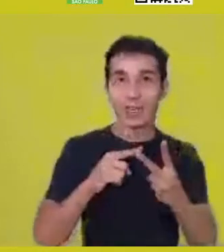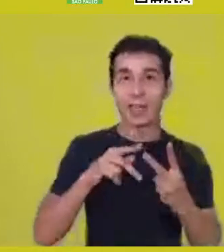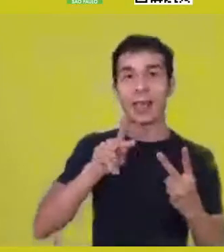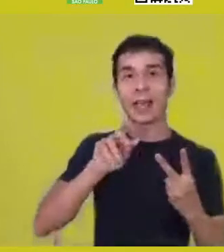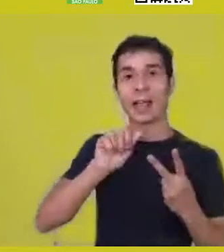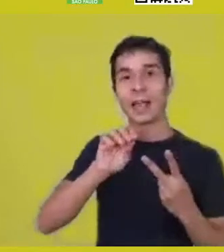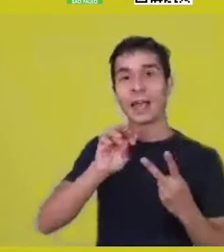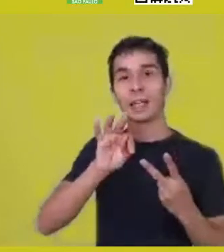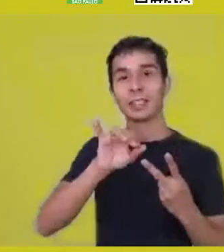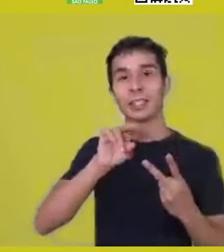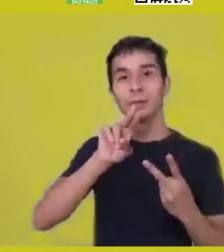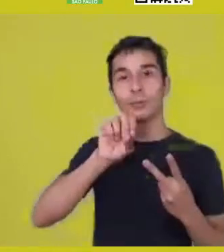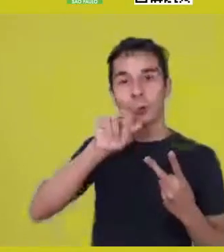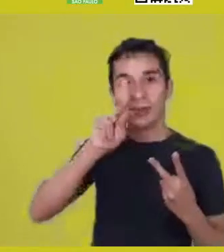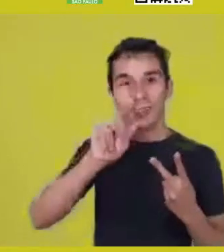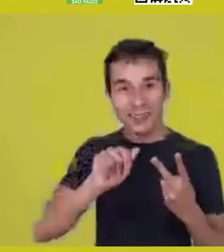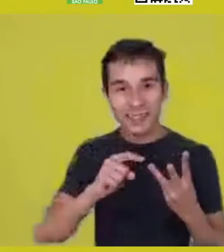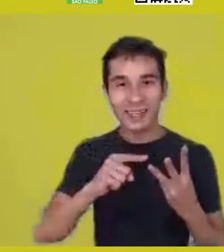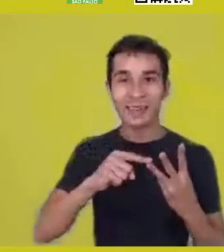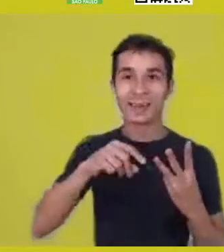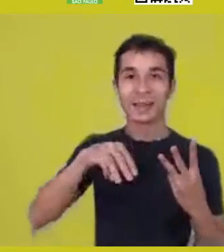So, that’s out there,